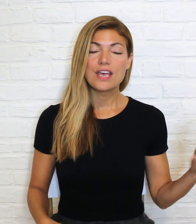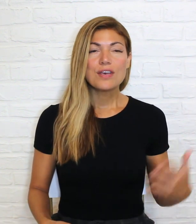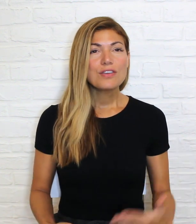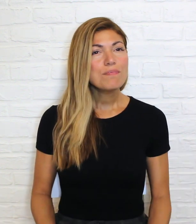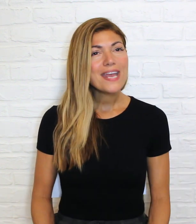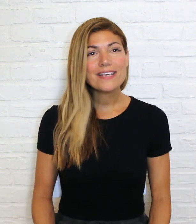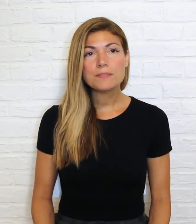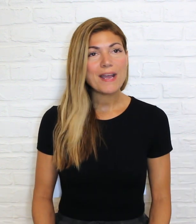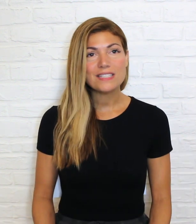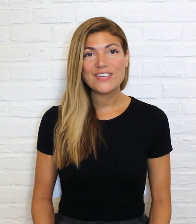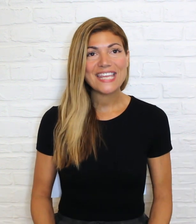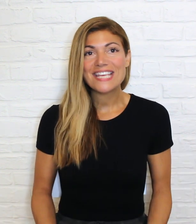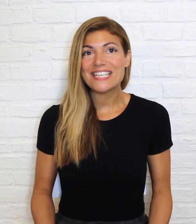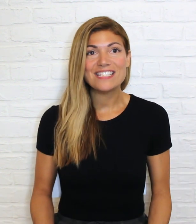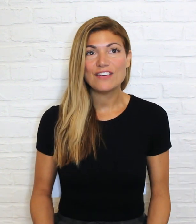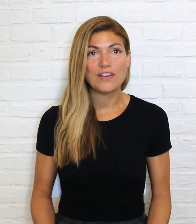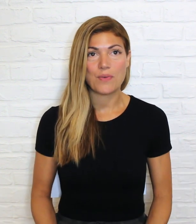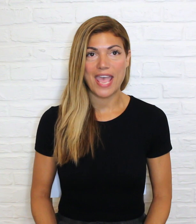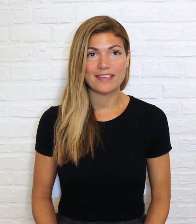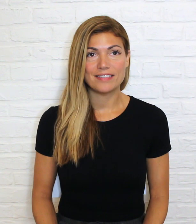You might express feelings in different ways.